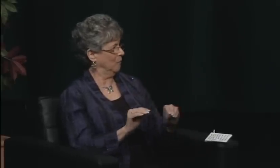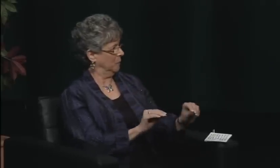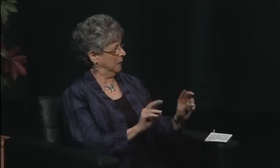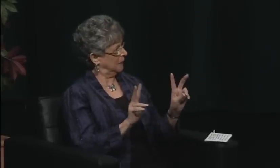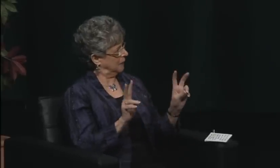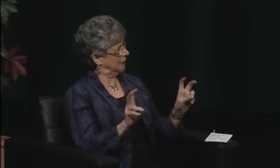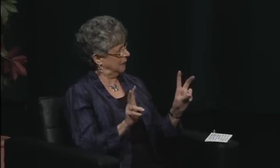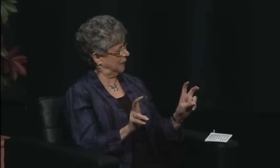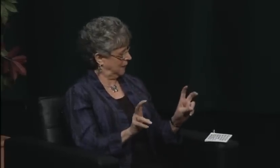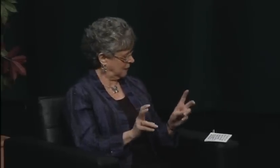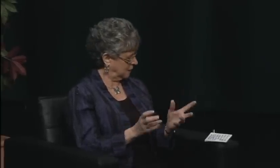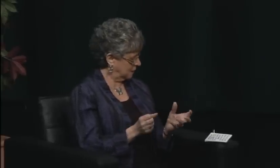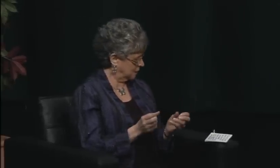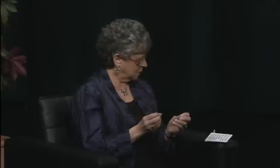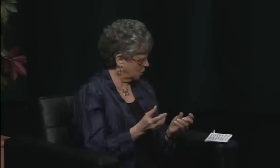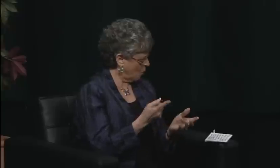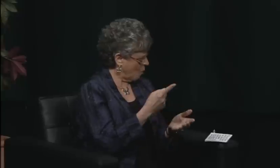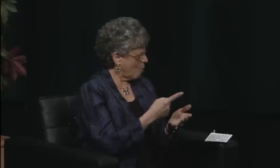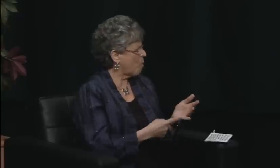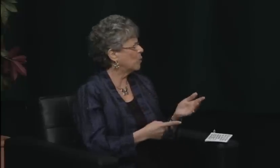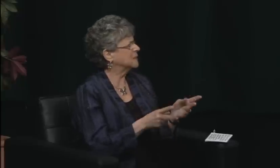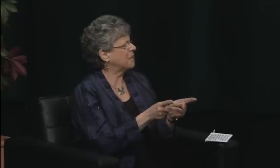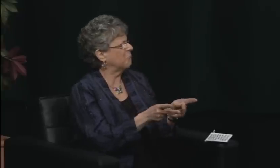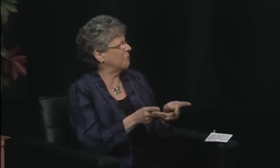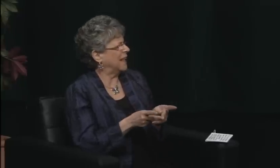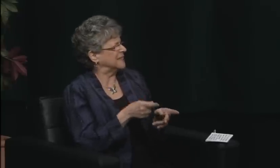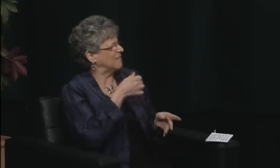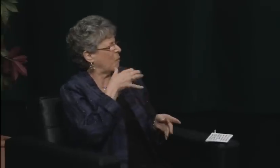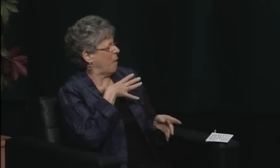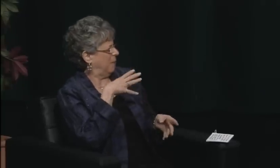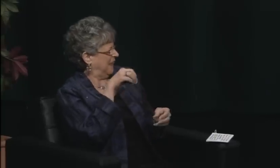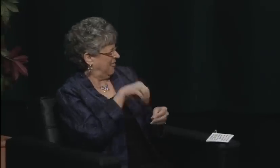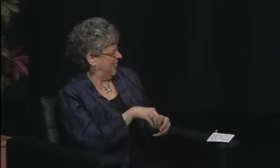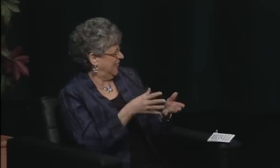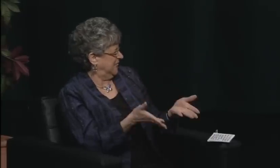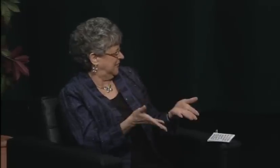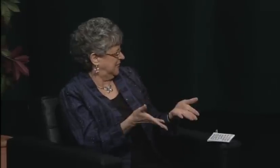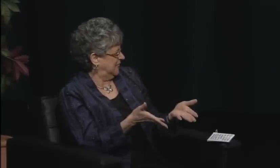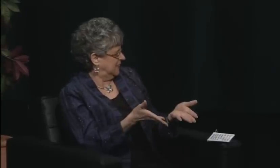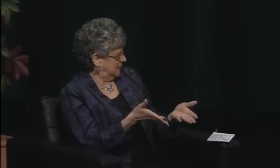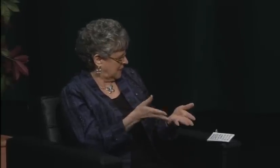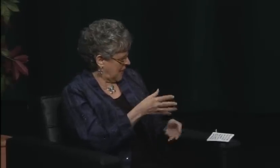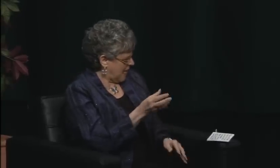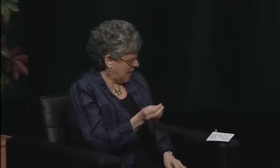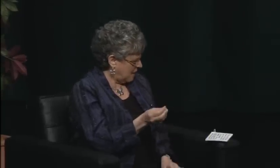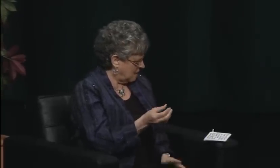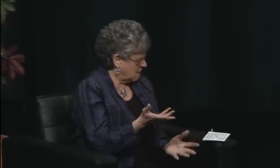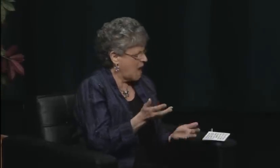At that time, maybe not today, but then, if you said DPN, people knew what you were talking about.